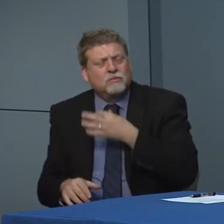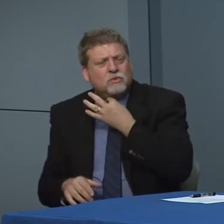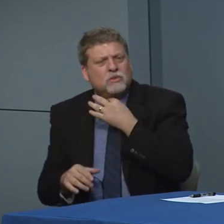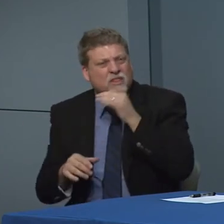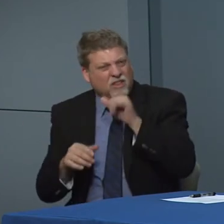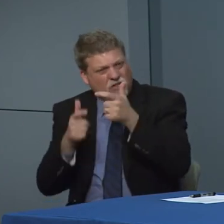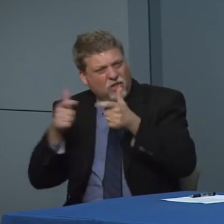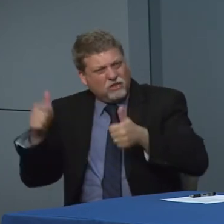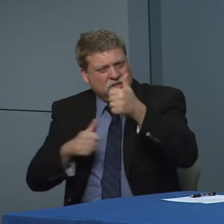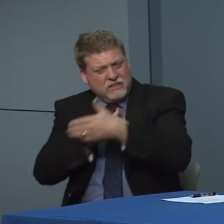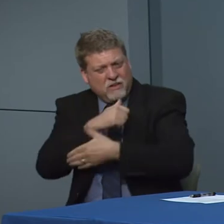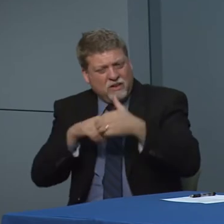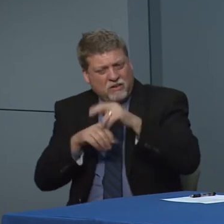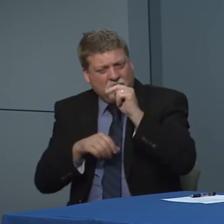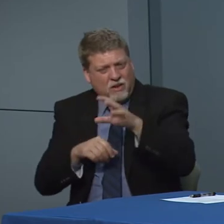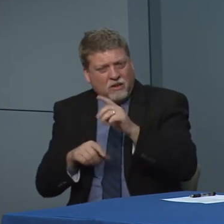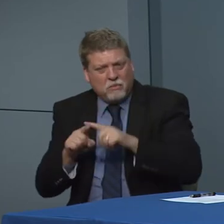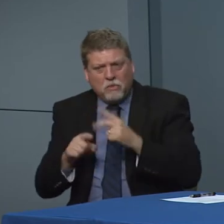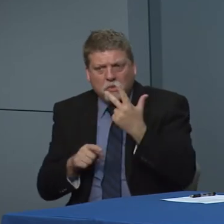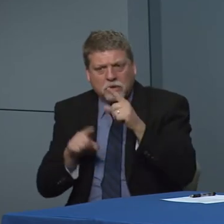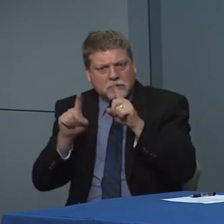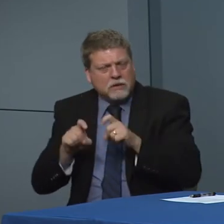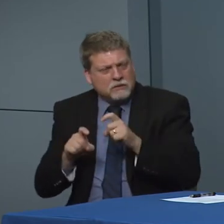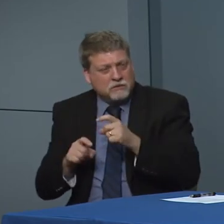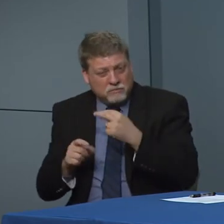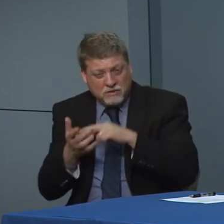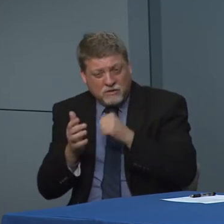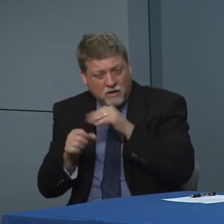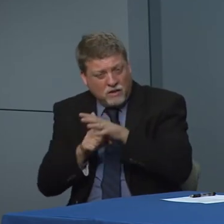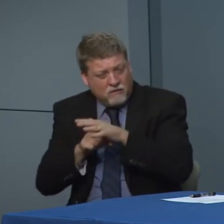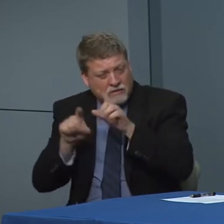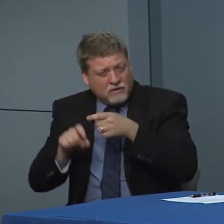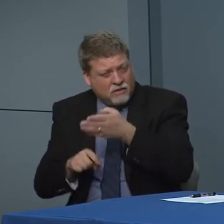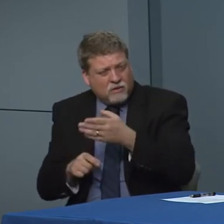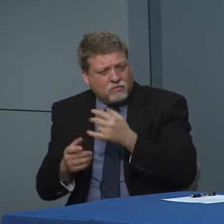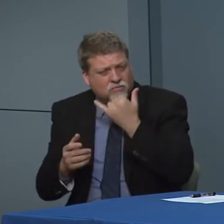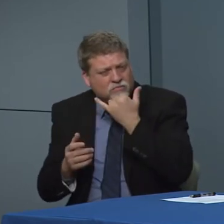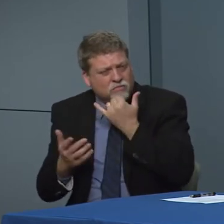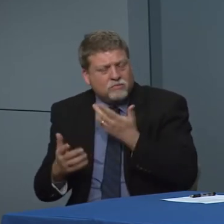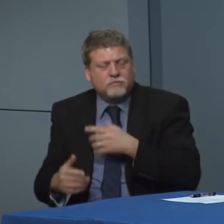to the largest county in the state with his. We are testing is a major shortage, there's something different going on.